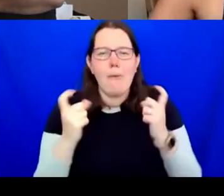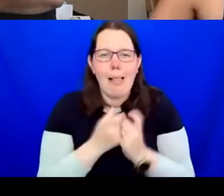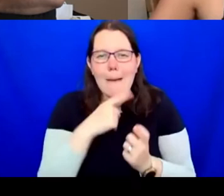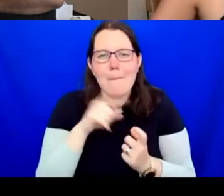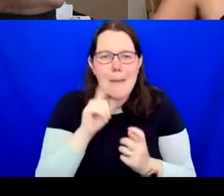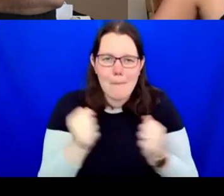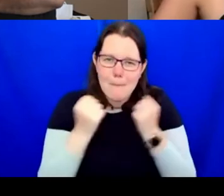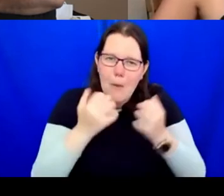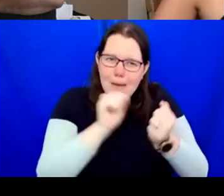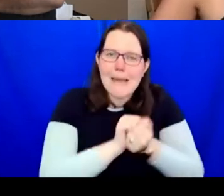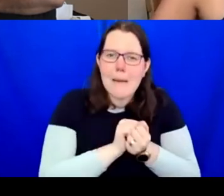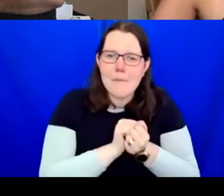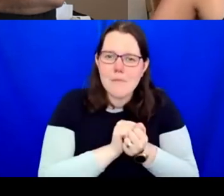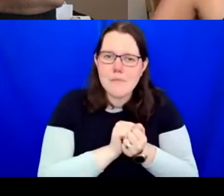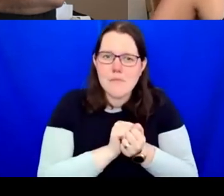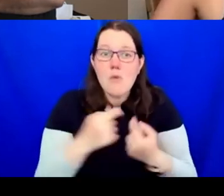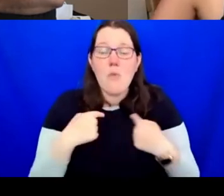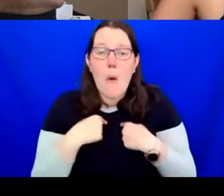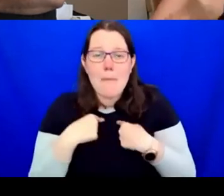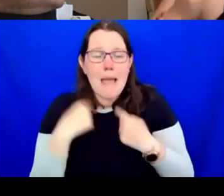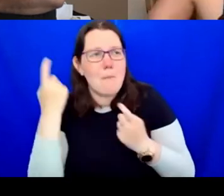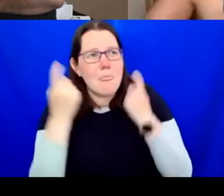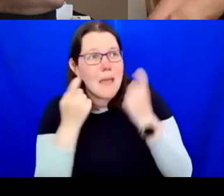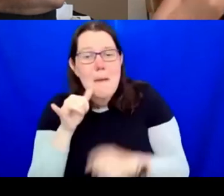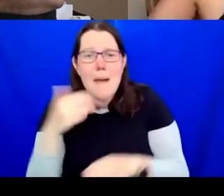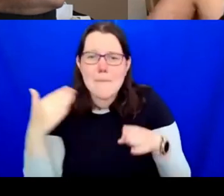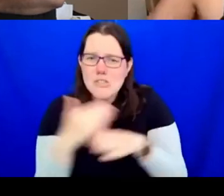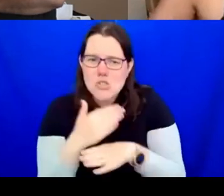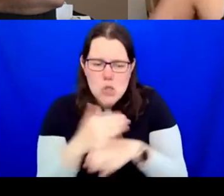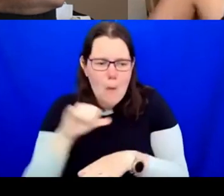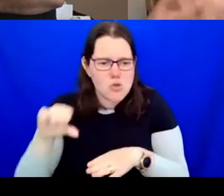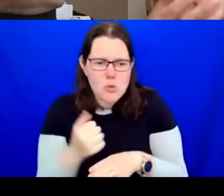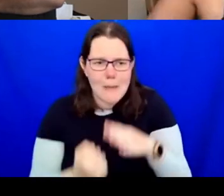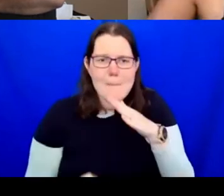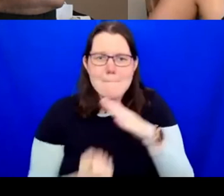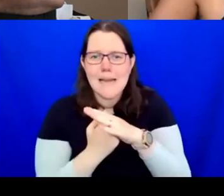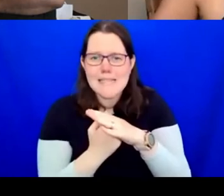jobs for longer than three to four years, there should be a turnover and why have one director